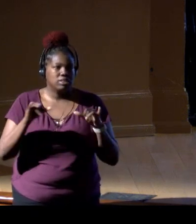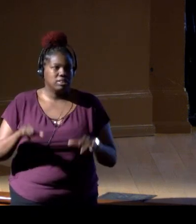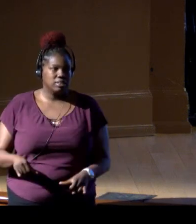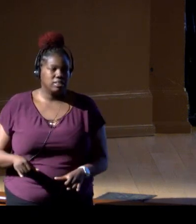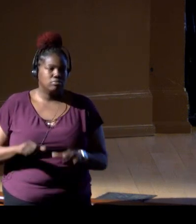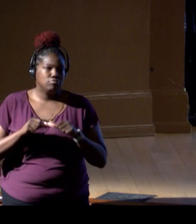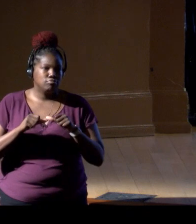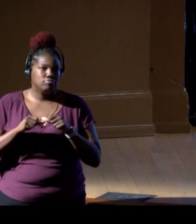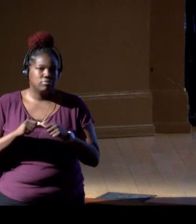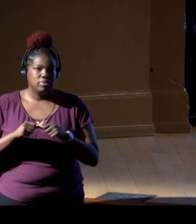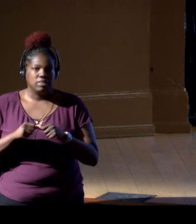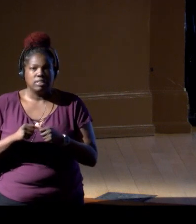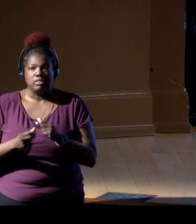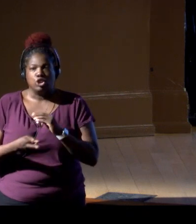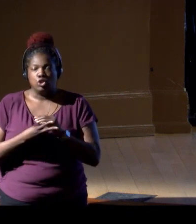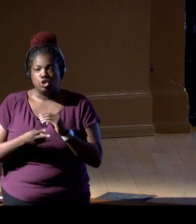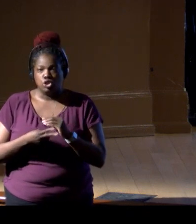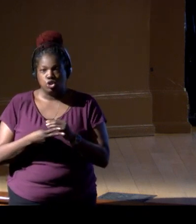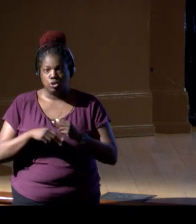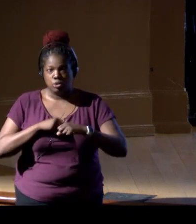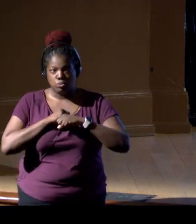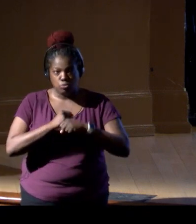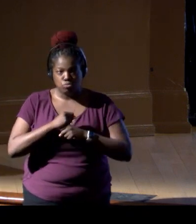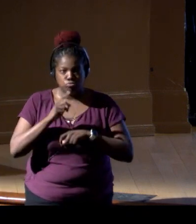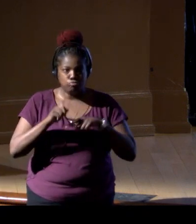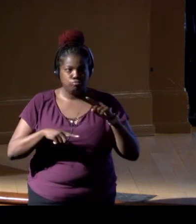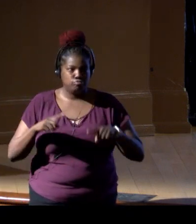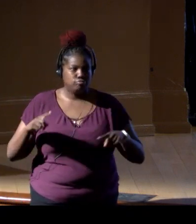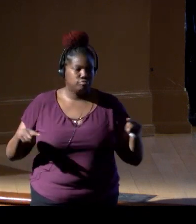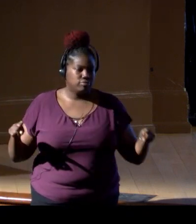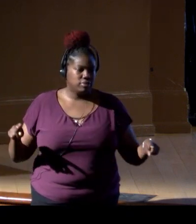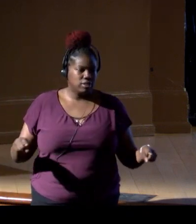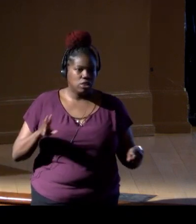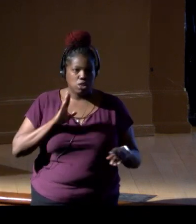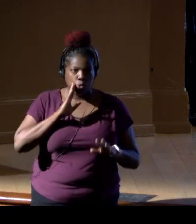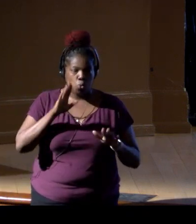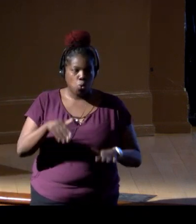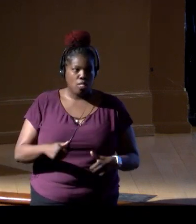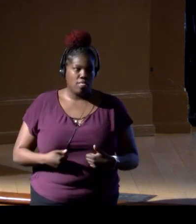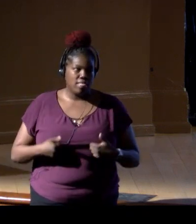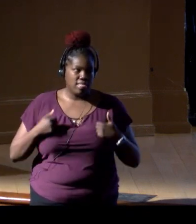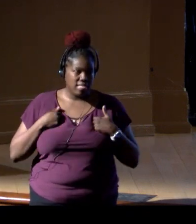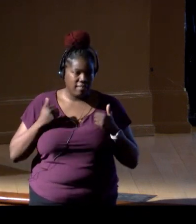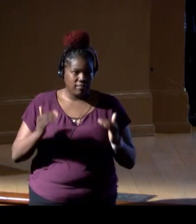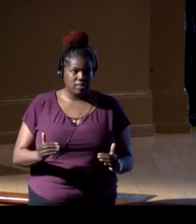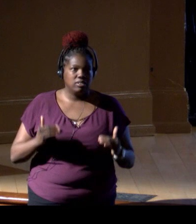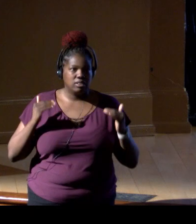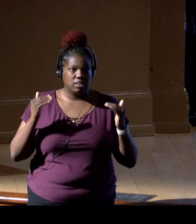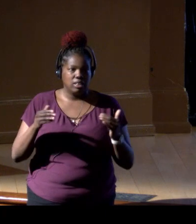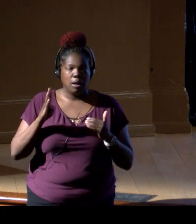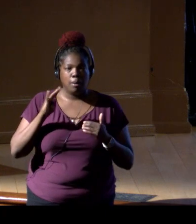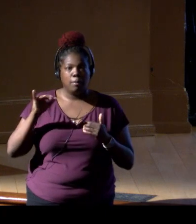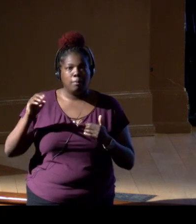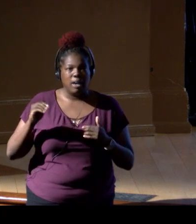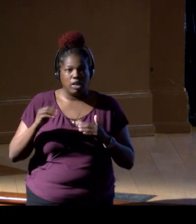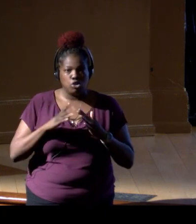and protecting this wide variety of aquatic life and advance the biodiversity, biosecurity,